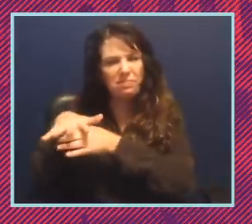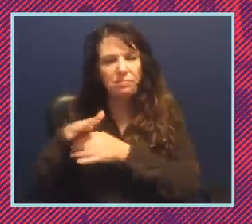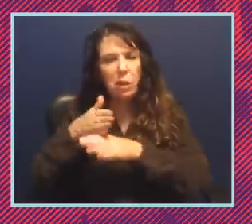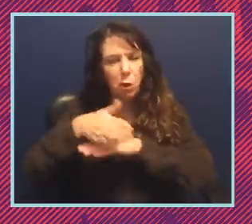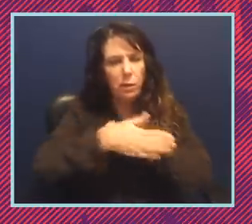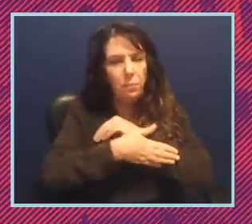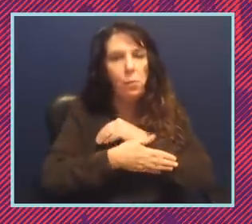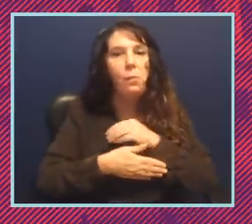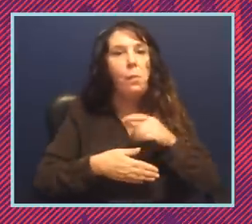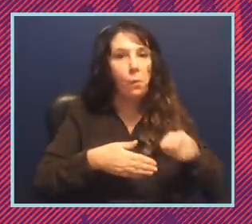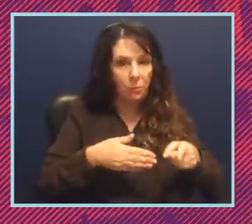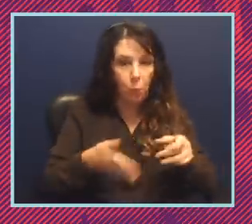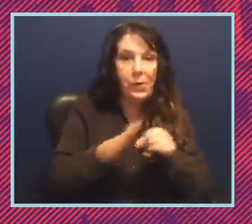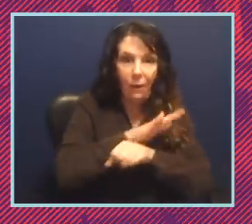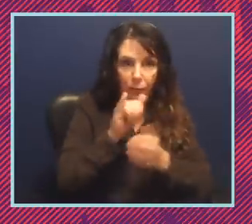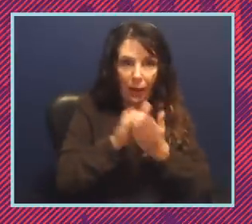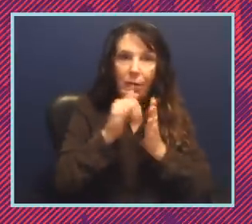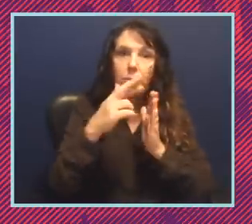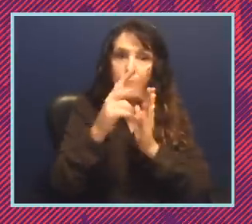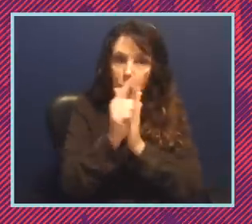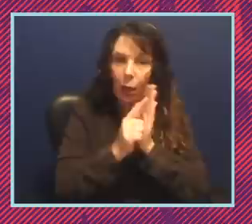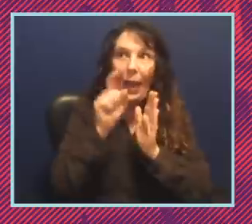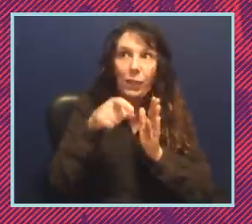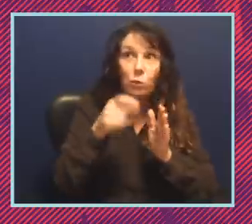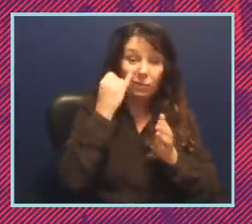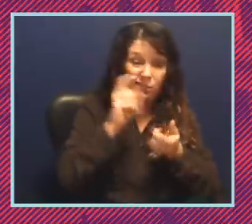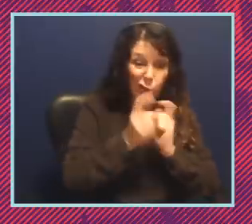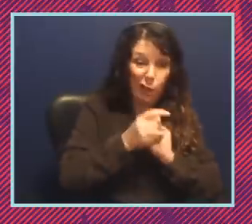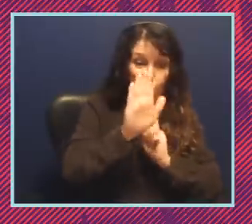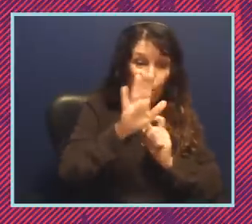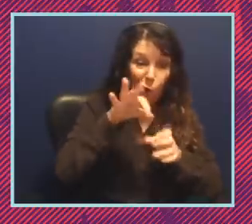covered by this provision and therefore had to ask for permission to make these even small changes